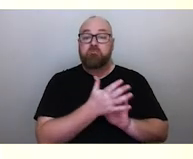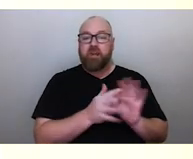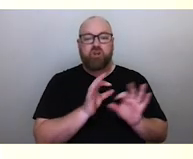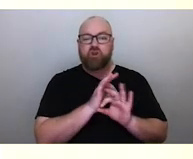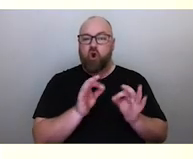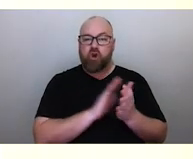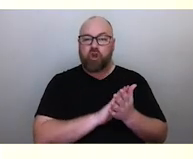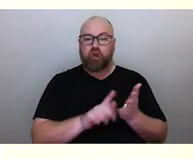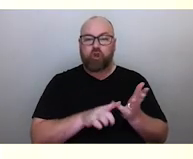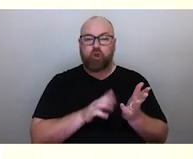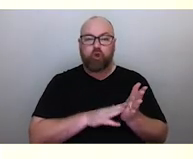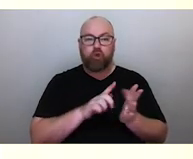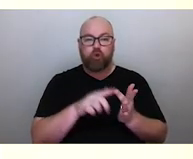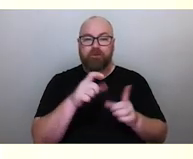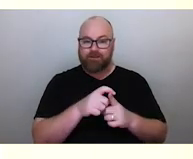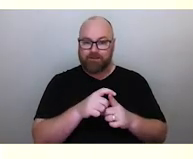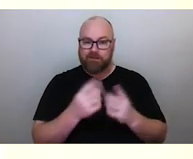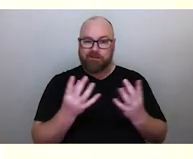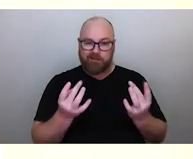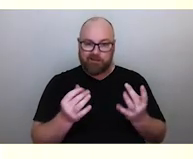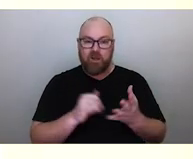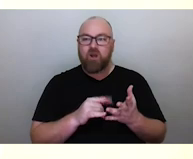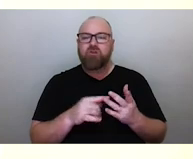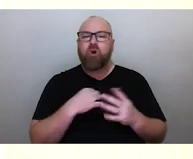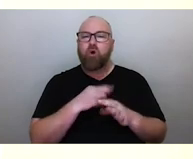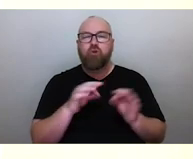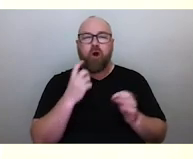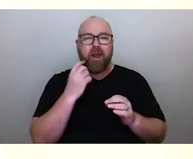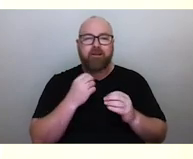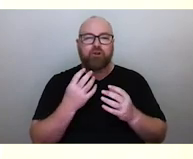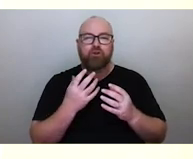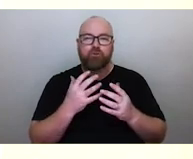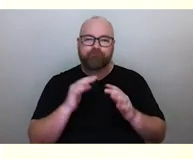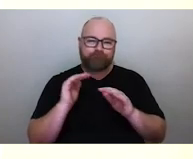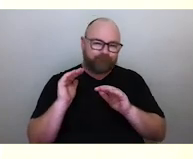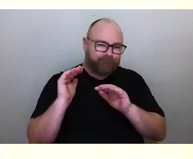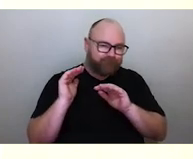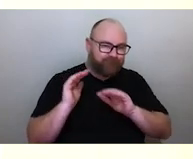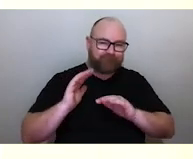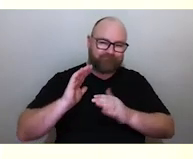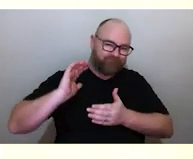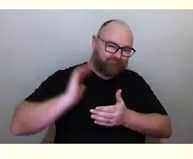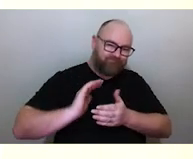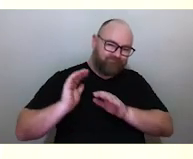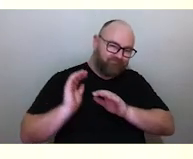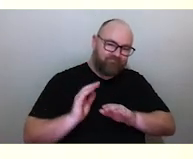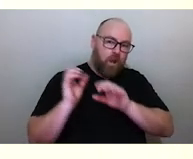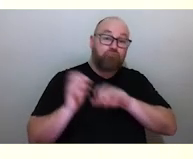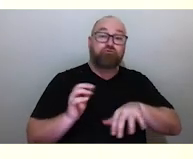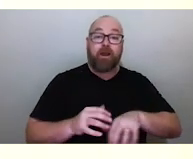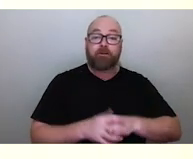which means there's nothing to condense and fall as rain. So these ideas, these observations are not necessarily